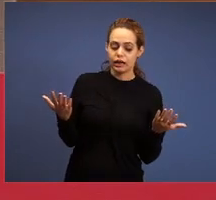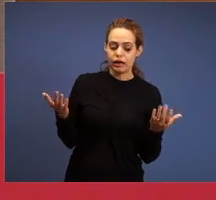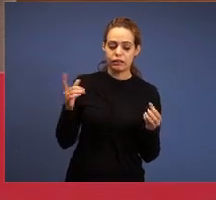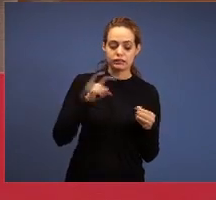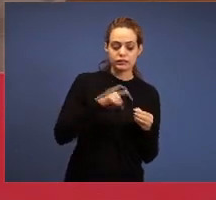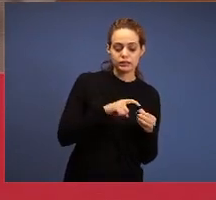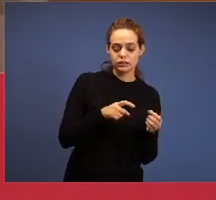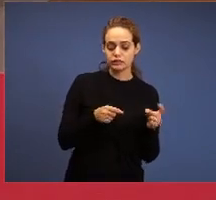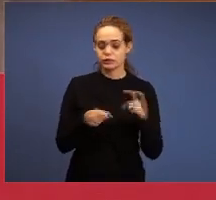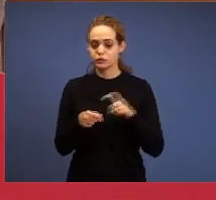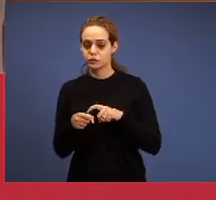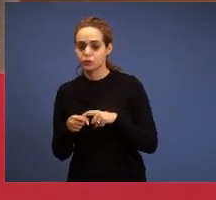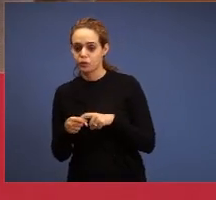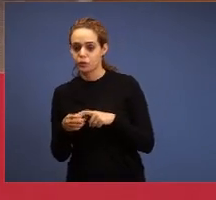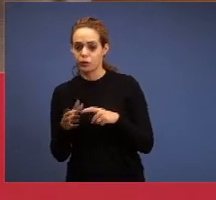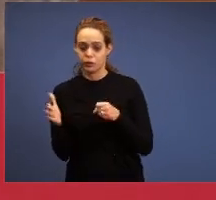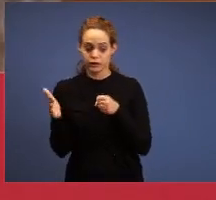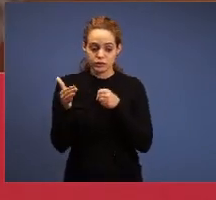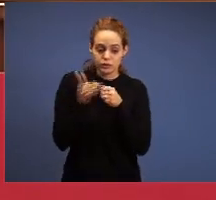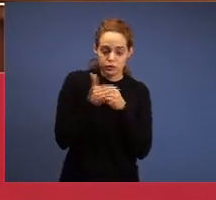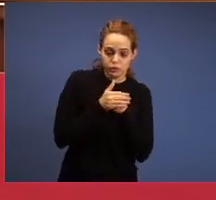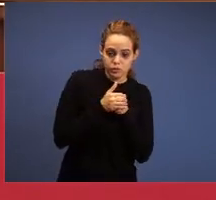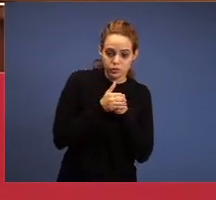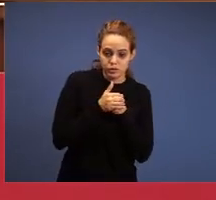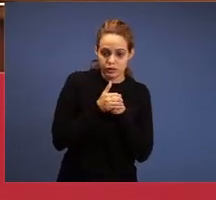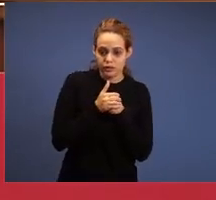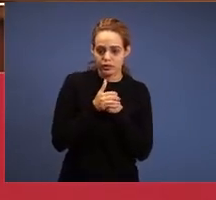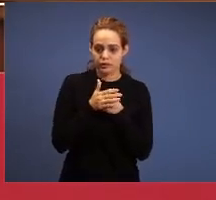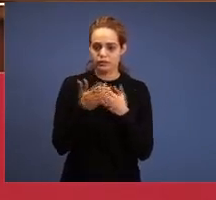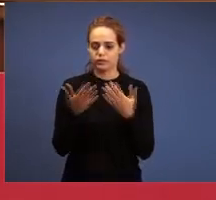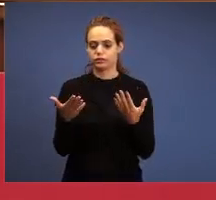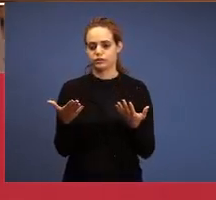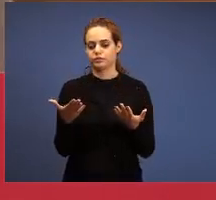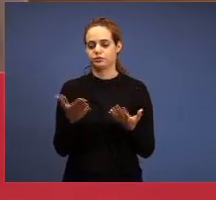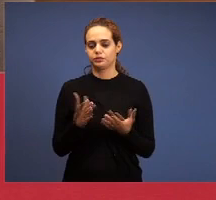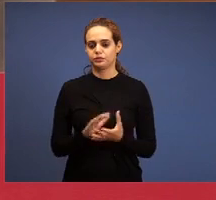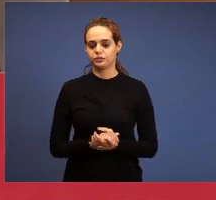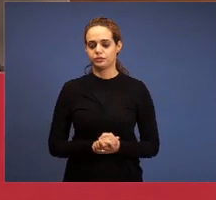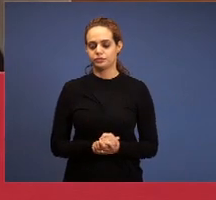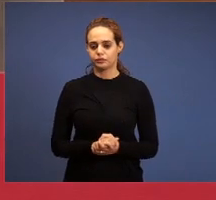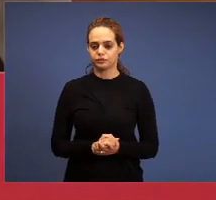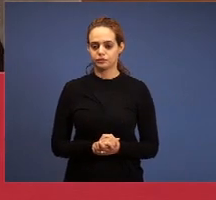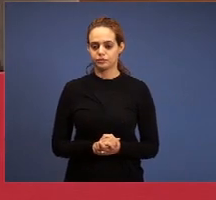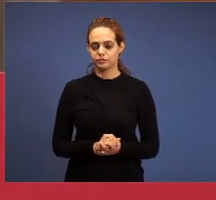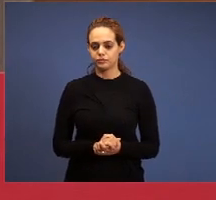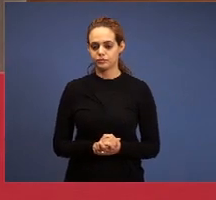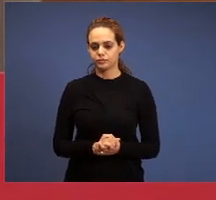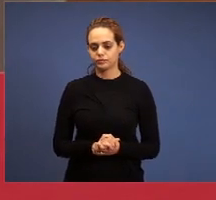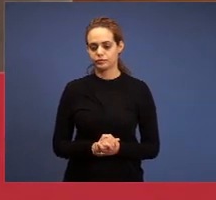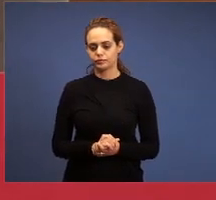carriage, because at the border they were